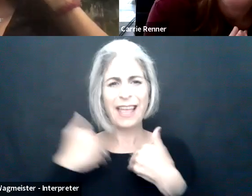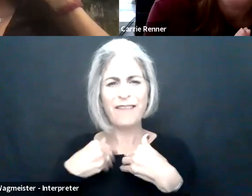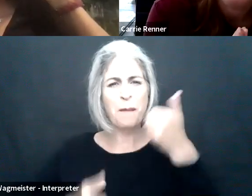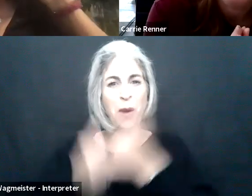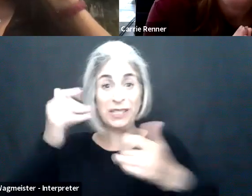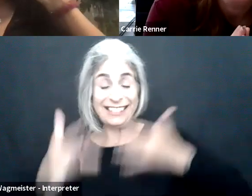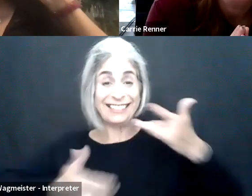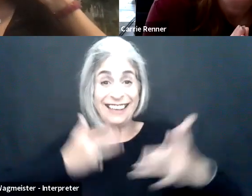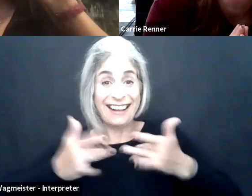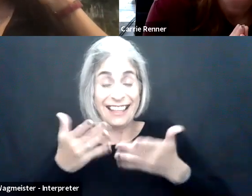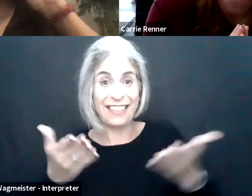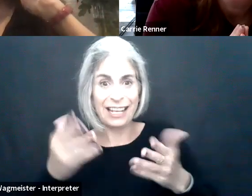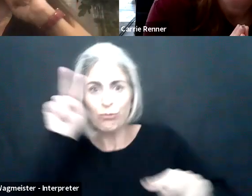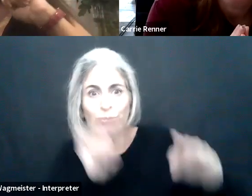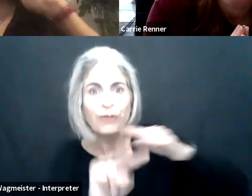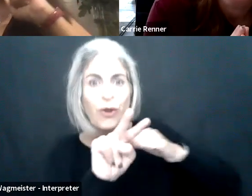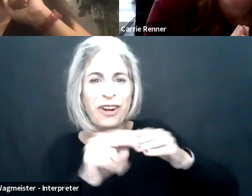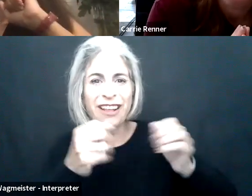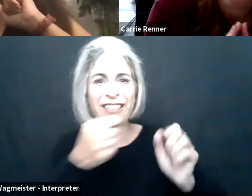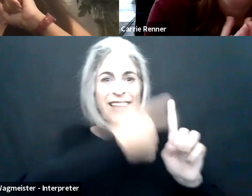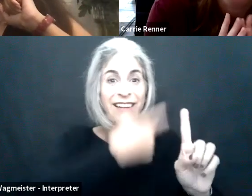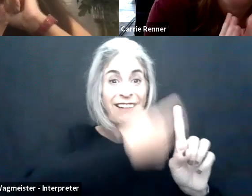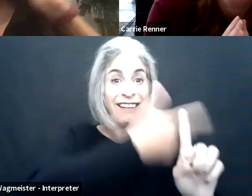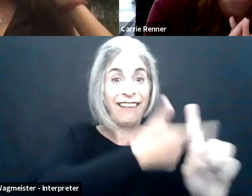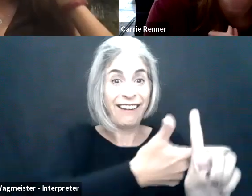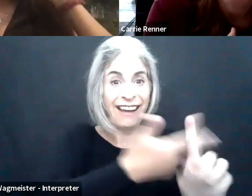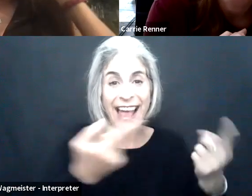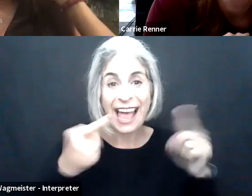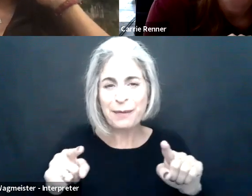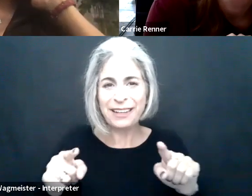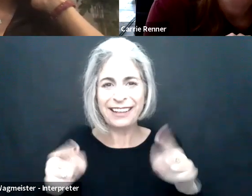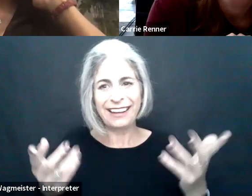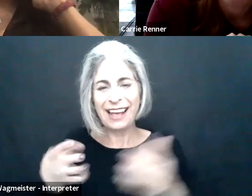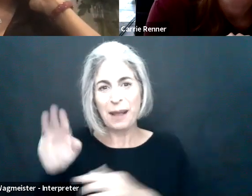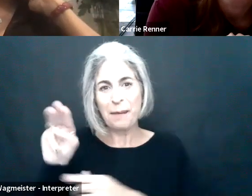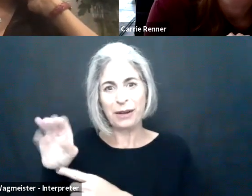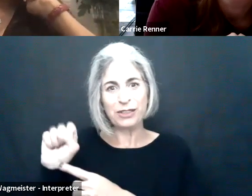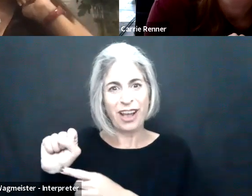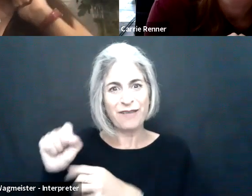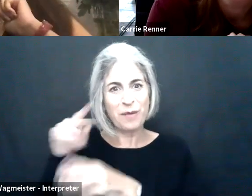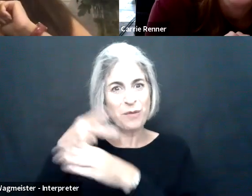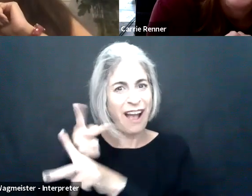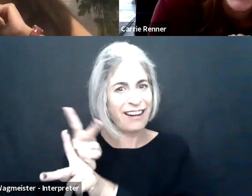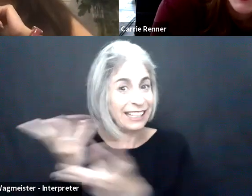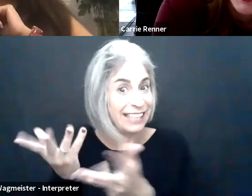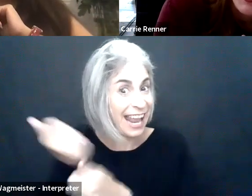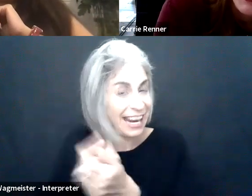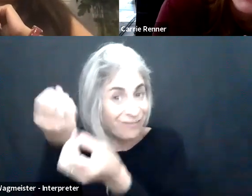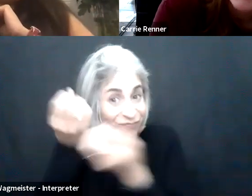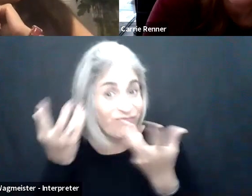it in a short way. What's the most exciting thing we should look for in the next couple of months products?